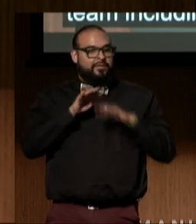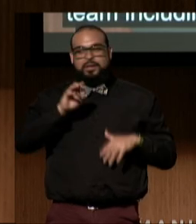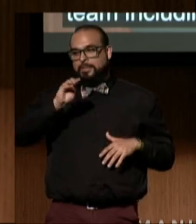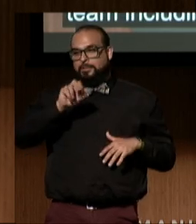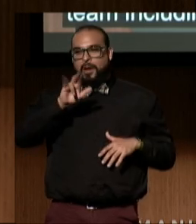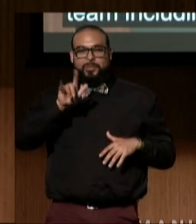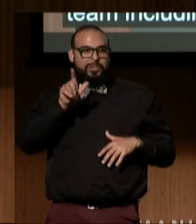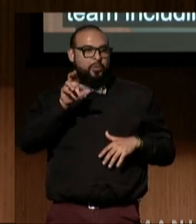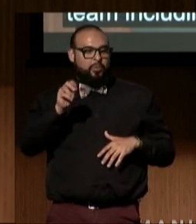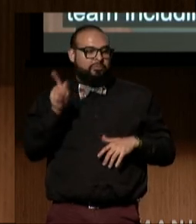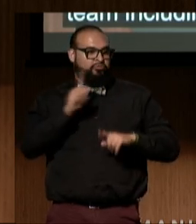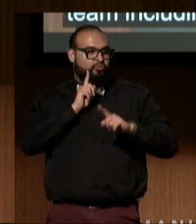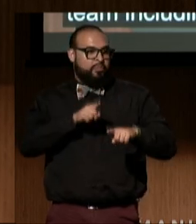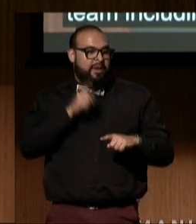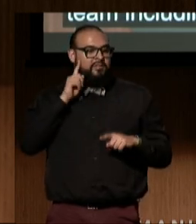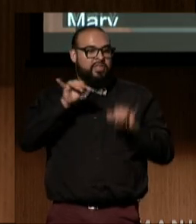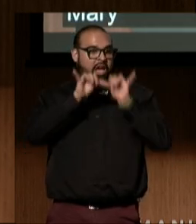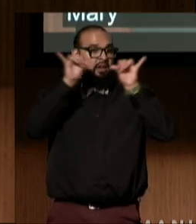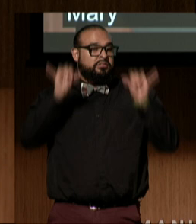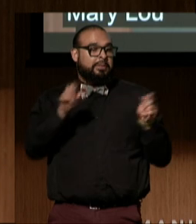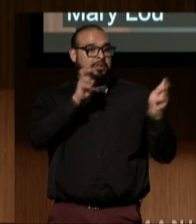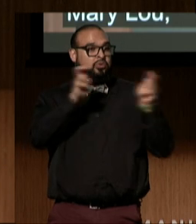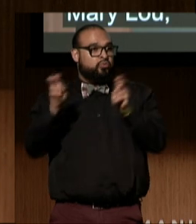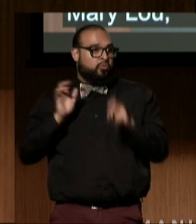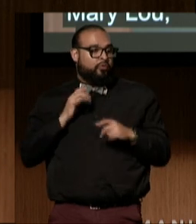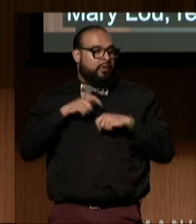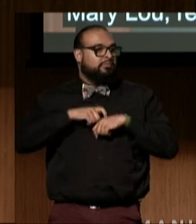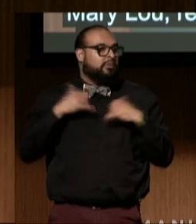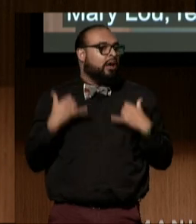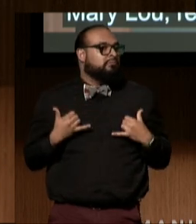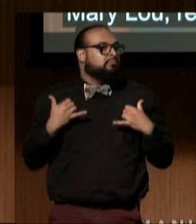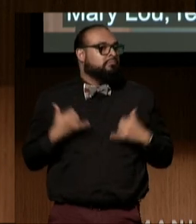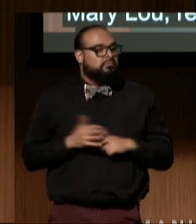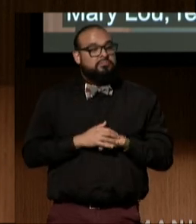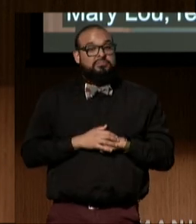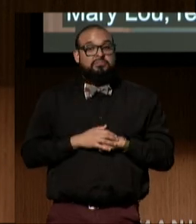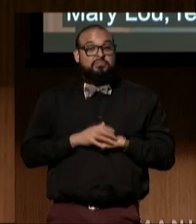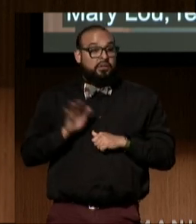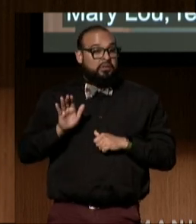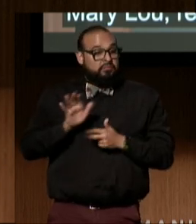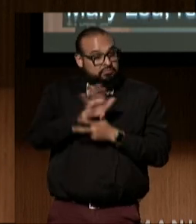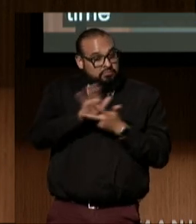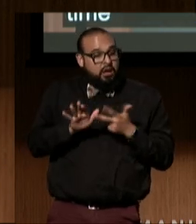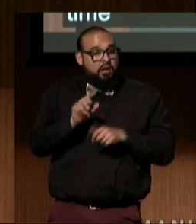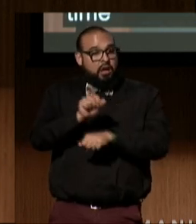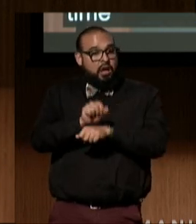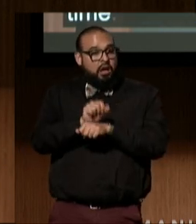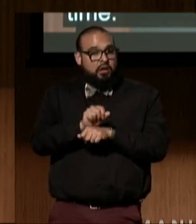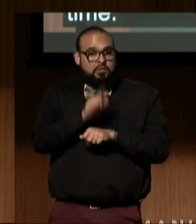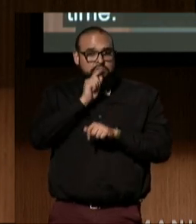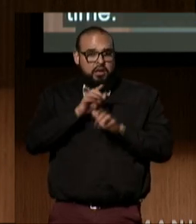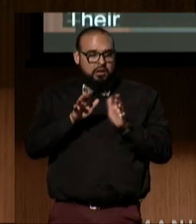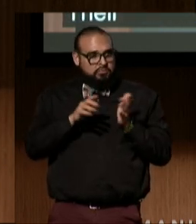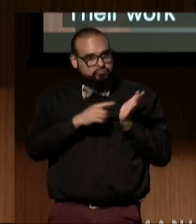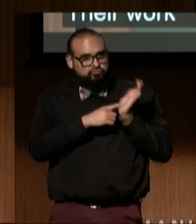responds to the systemic issues of our time. Their work uncovers the impact of AI